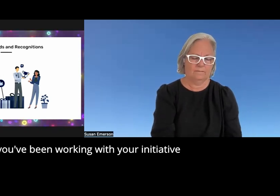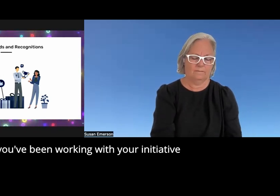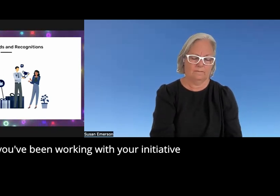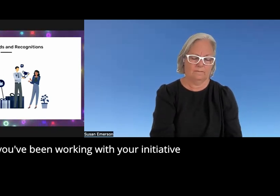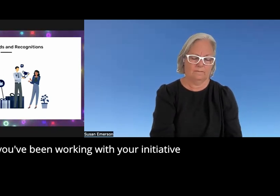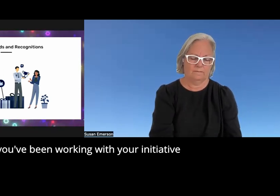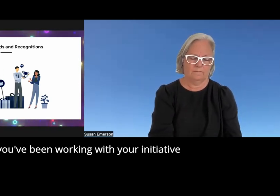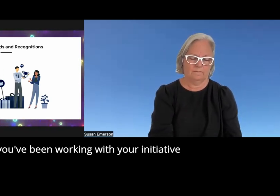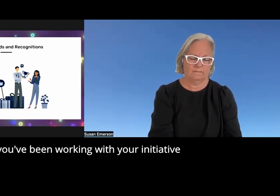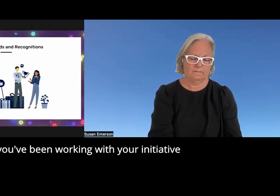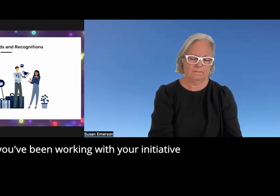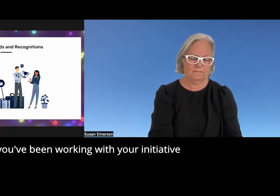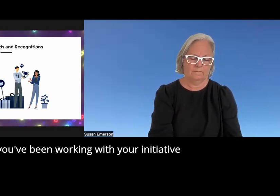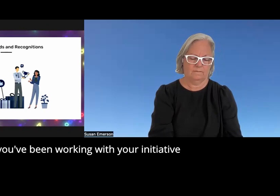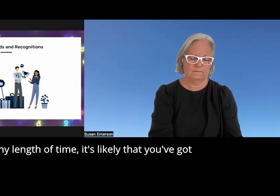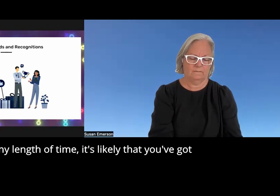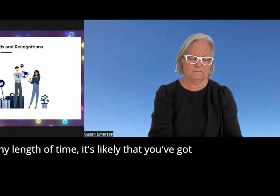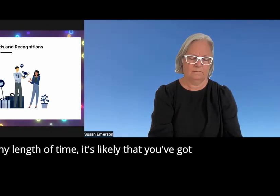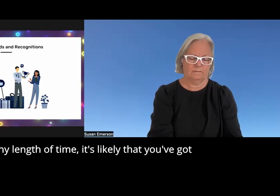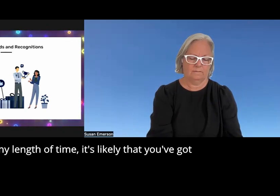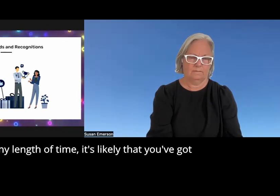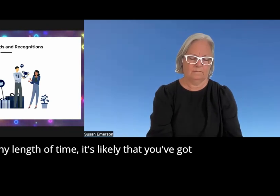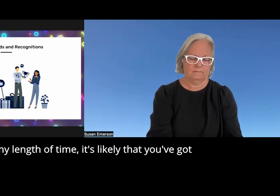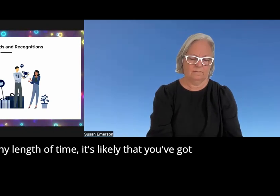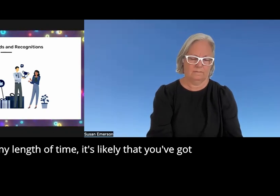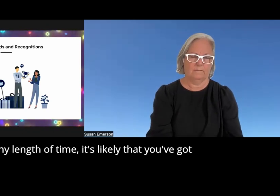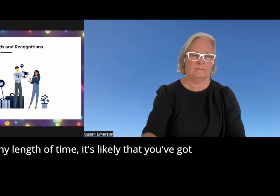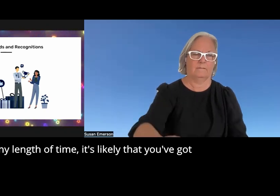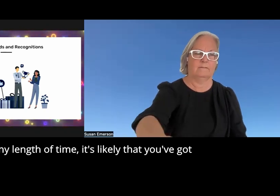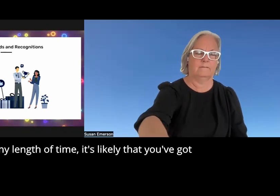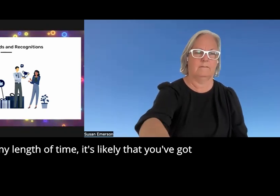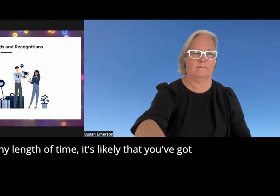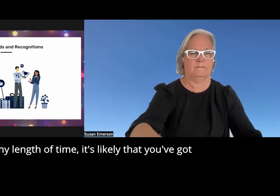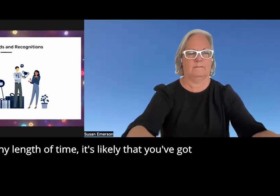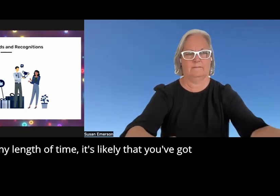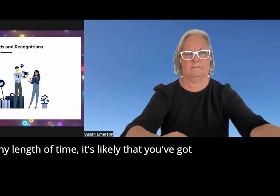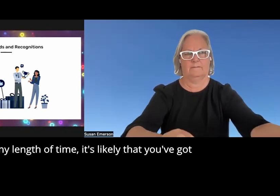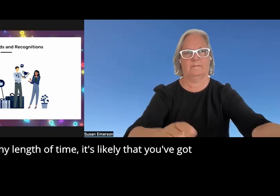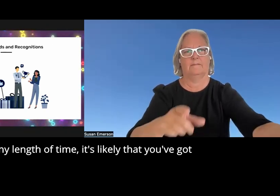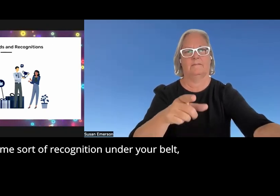you've been work working with your Initiative for any length of time it's likely that you've got